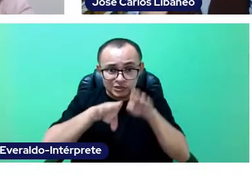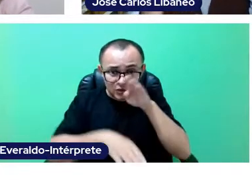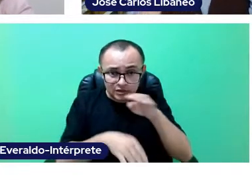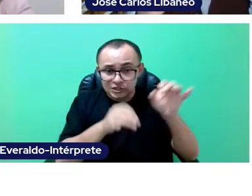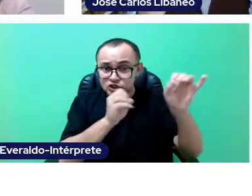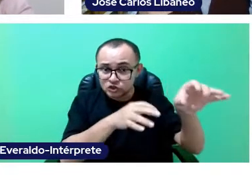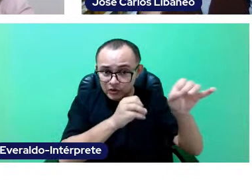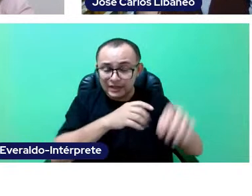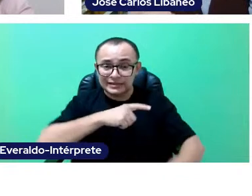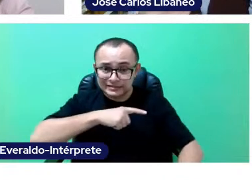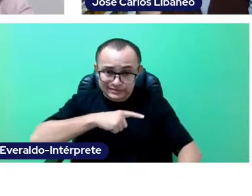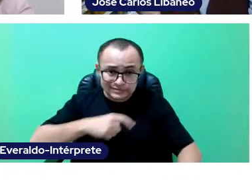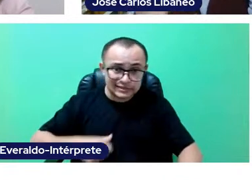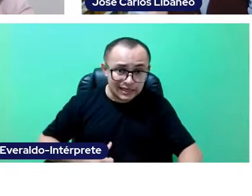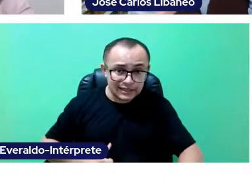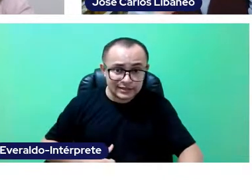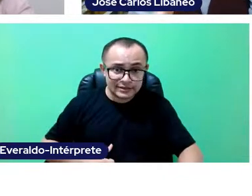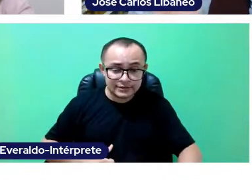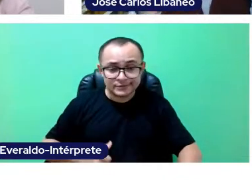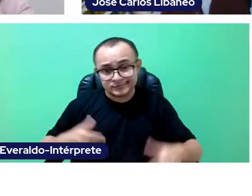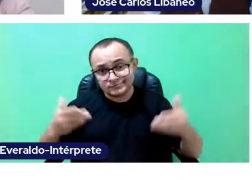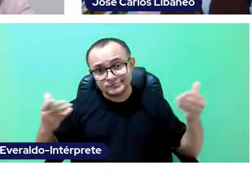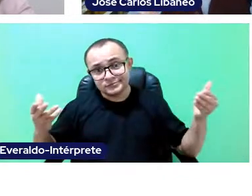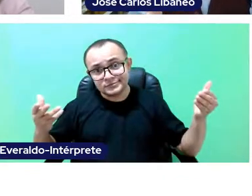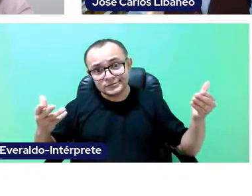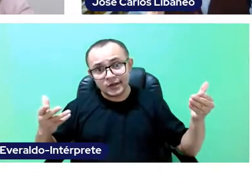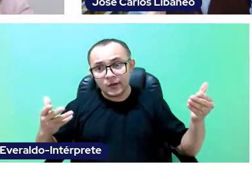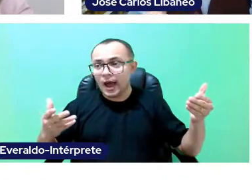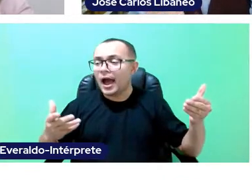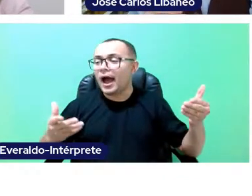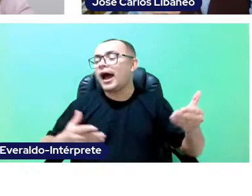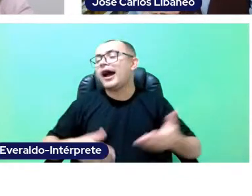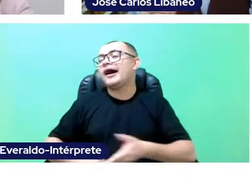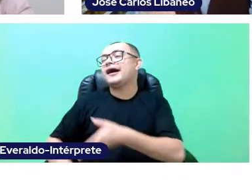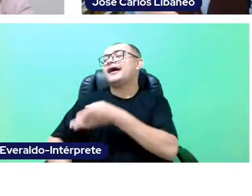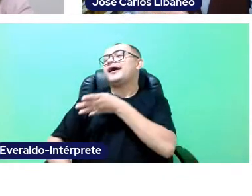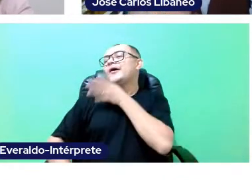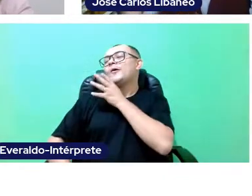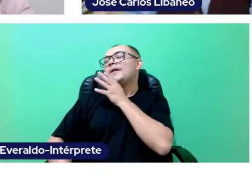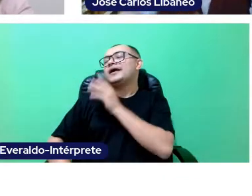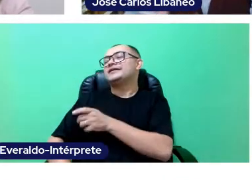It is not enough that one recognizes the differences; it is not enough for one to go into the arts discipline